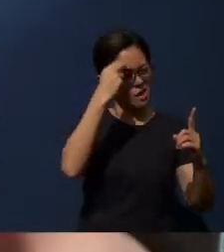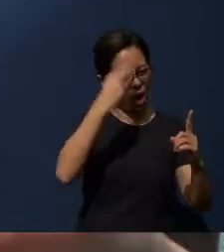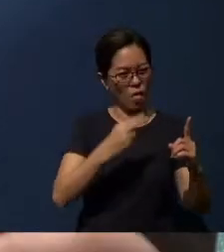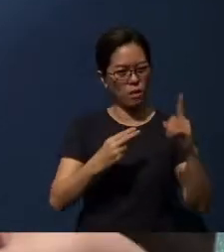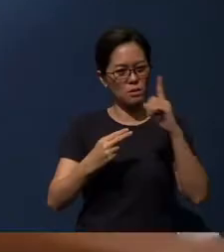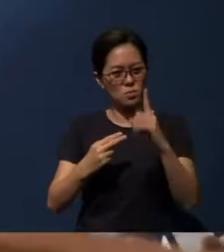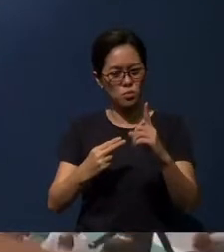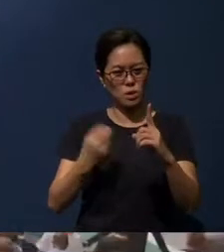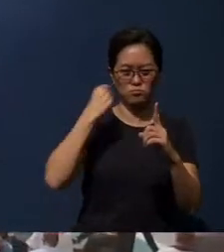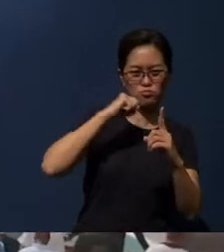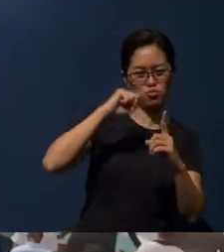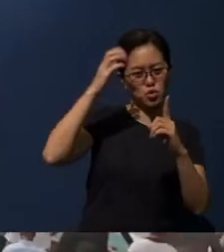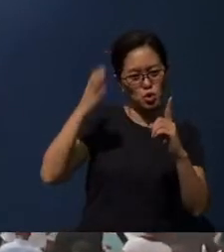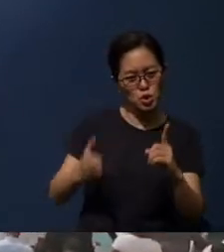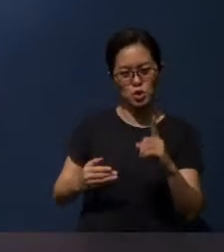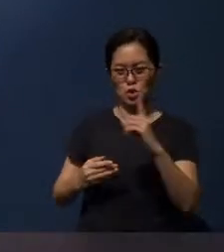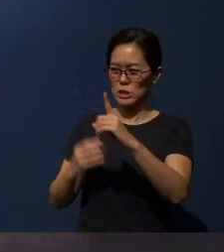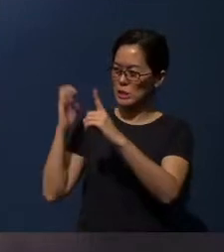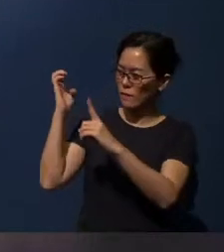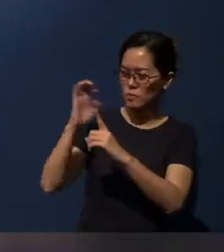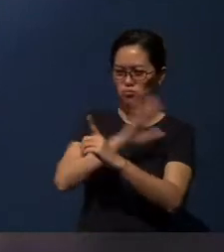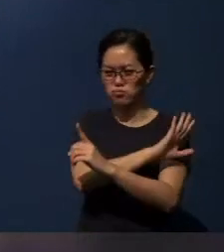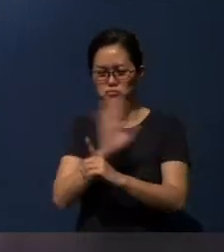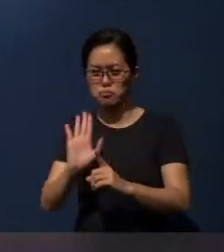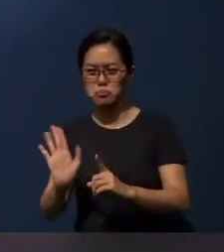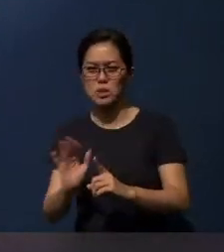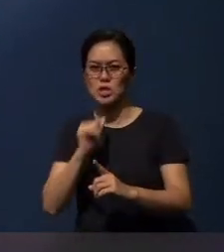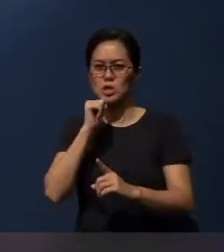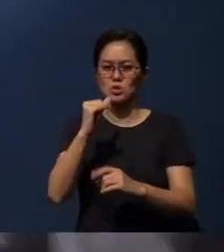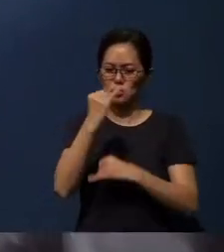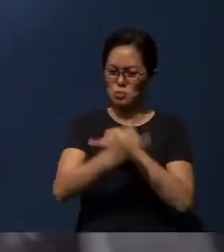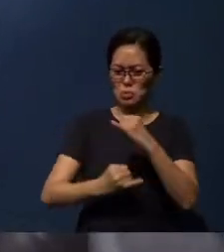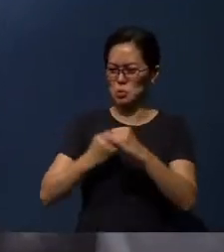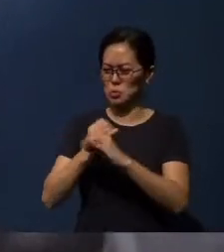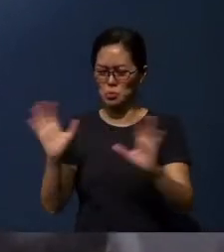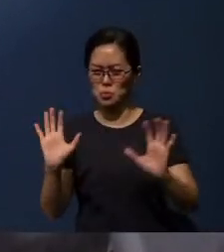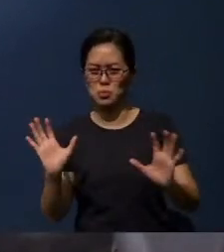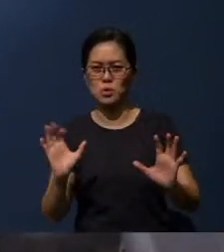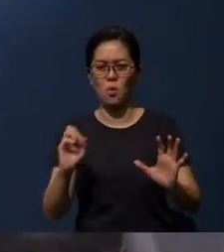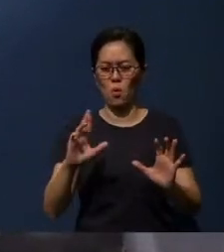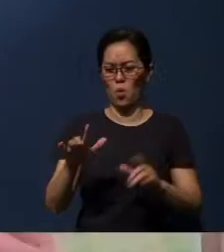Charismatic “One” or Evangelical “One”. It’s not an international or local “One”.